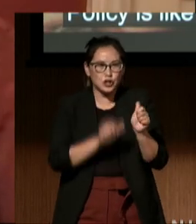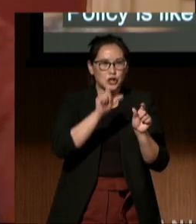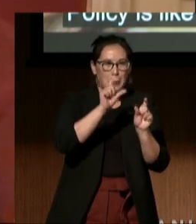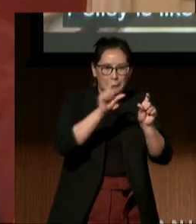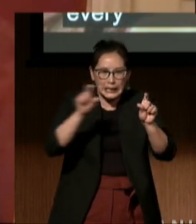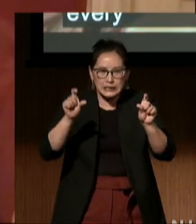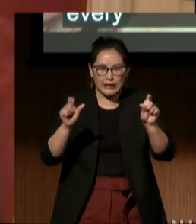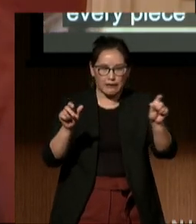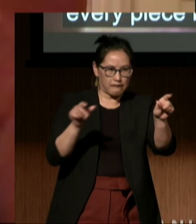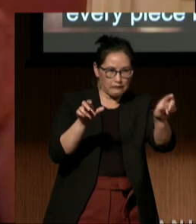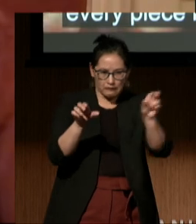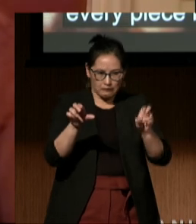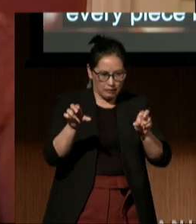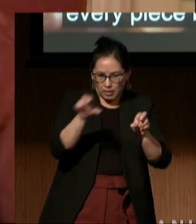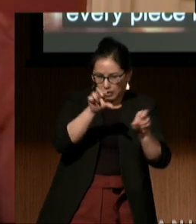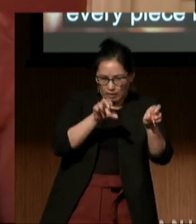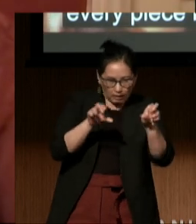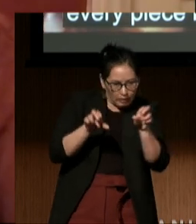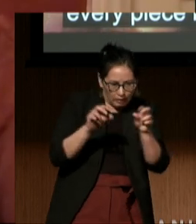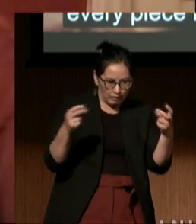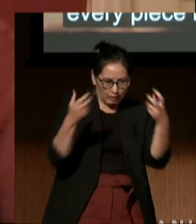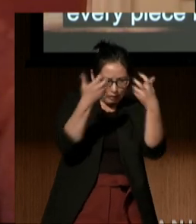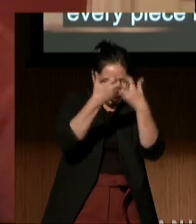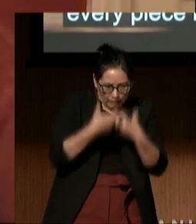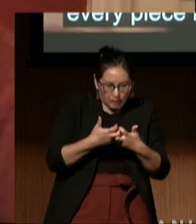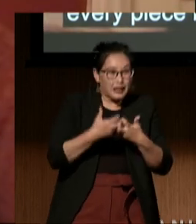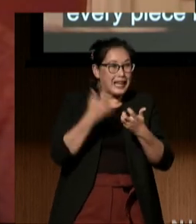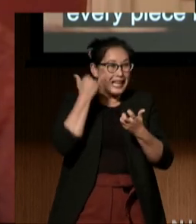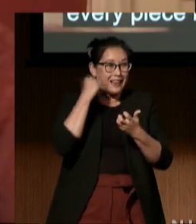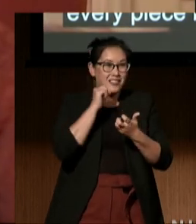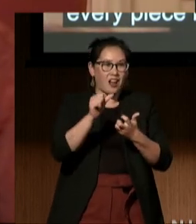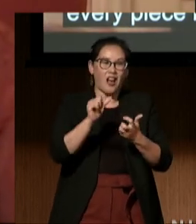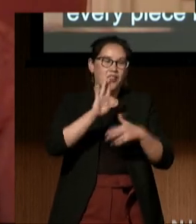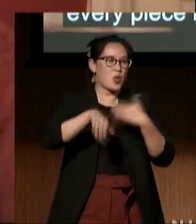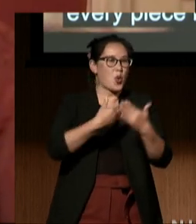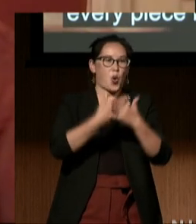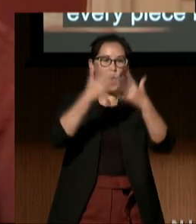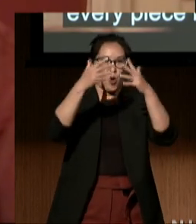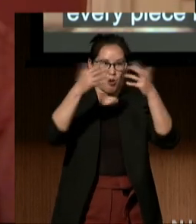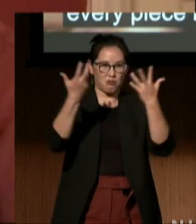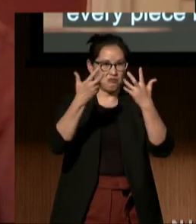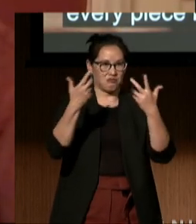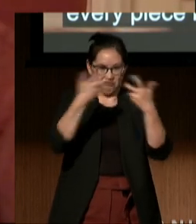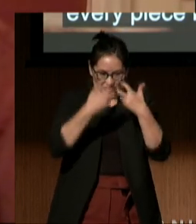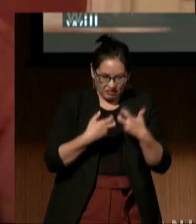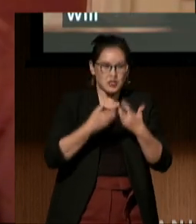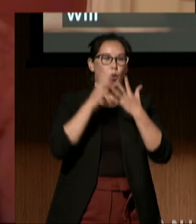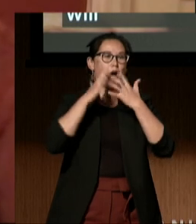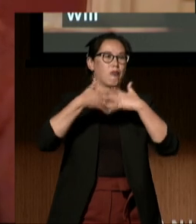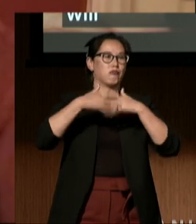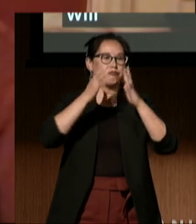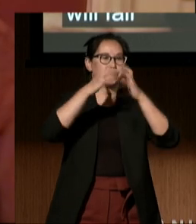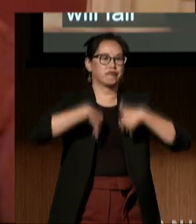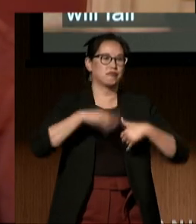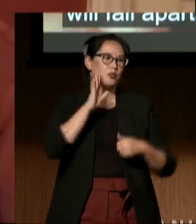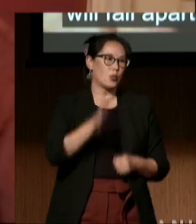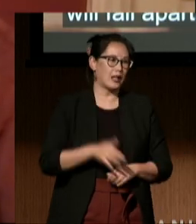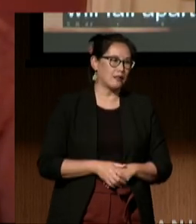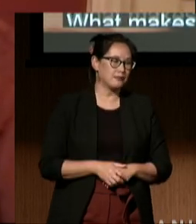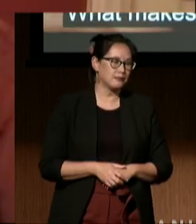or else the whole puzzle will fall apart. What makes me hopeful in this work is seeing